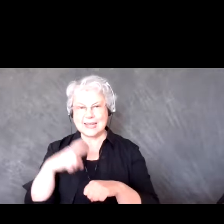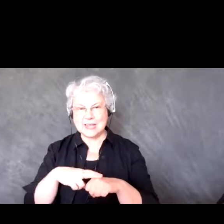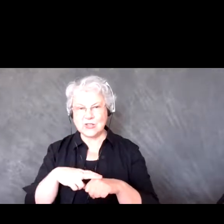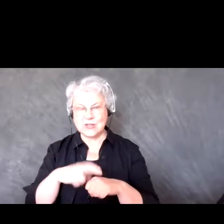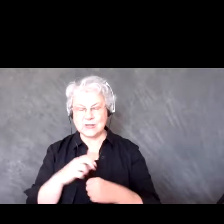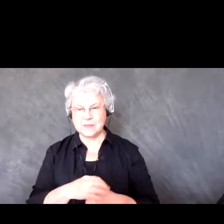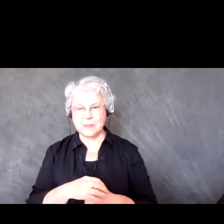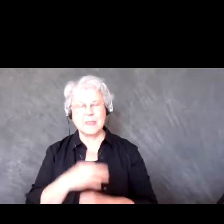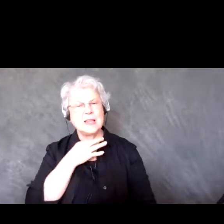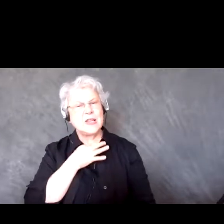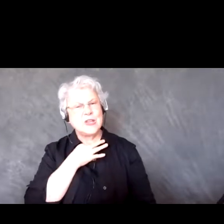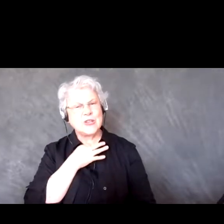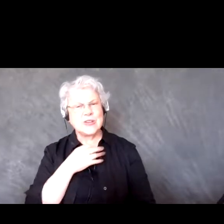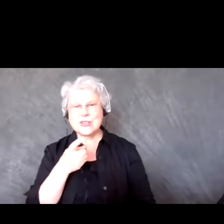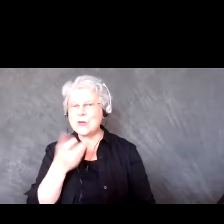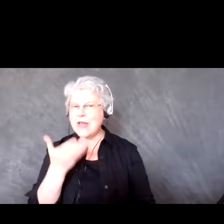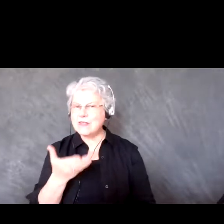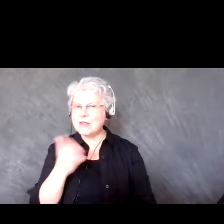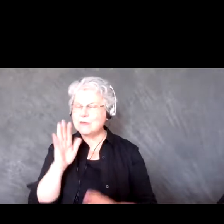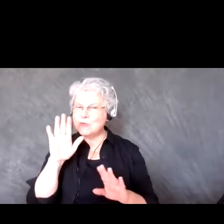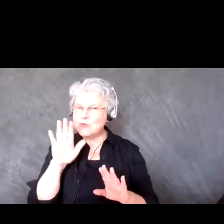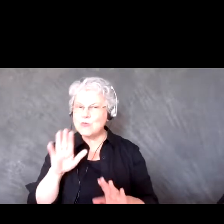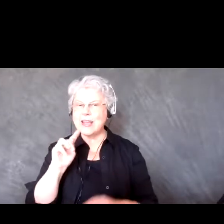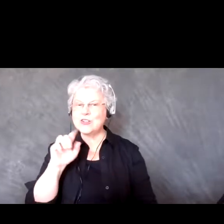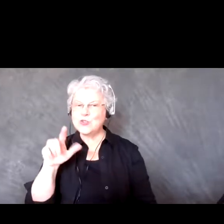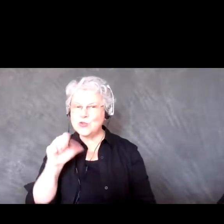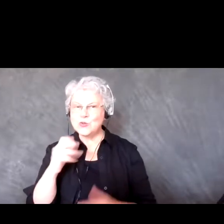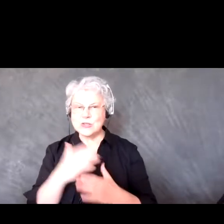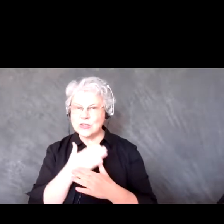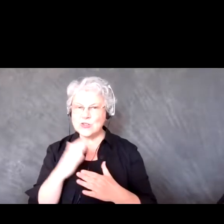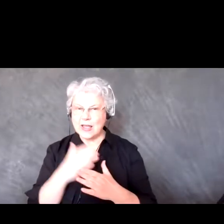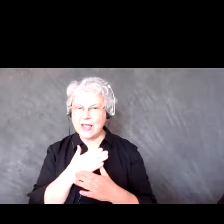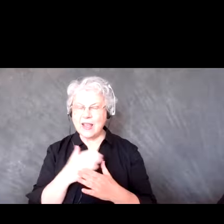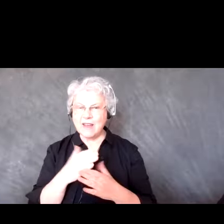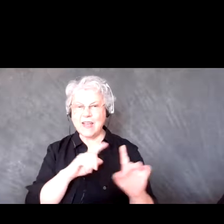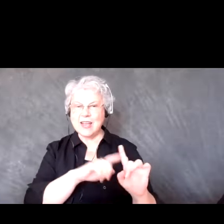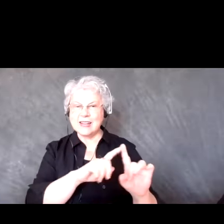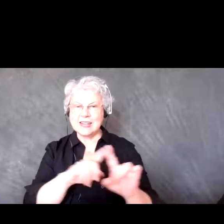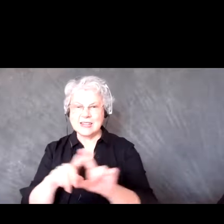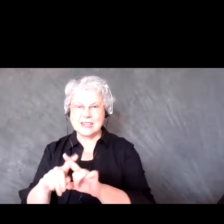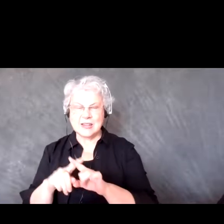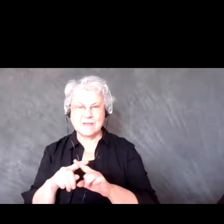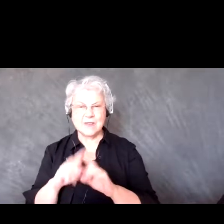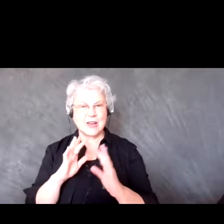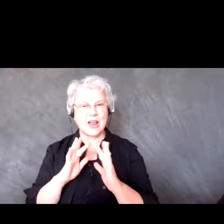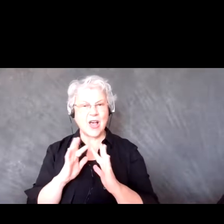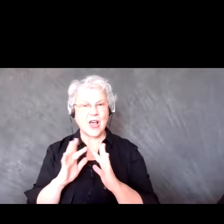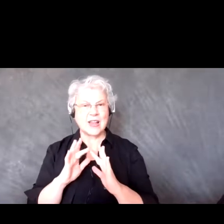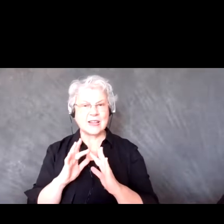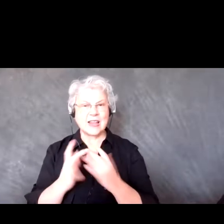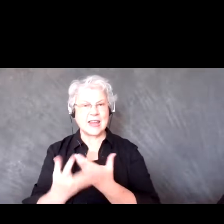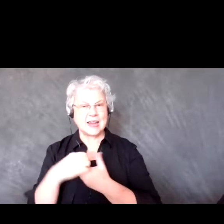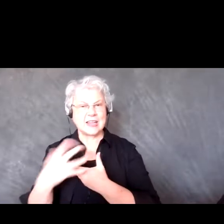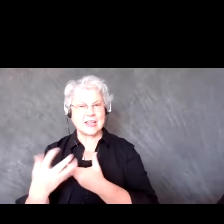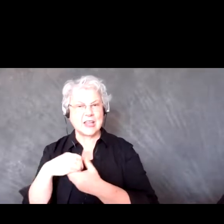you have some really great tools that you shared and different online engagement platforms to use.